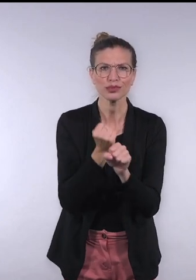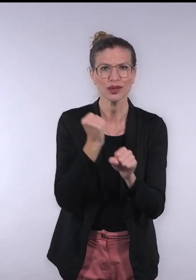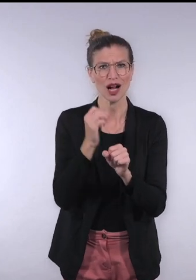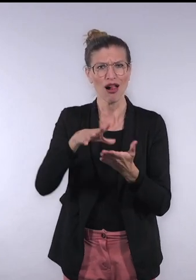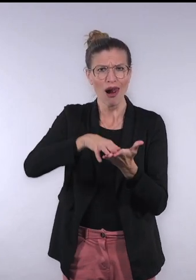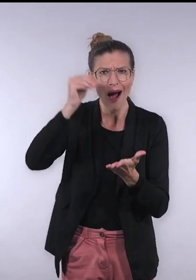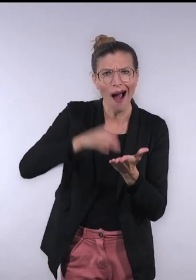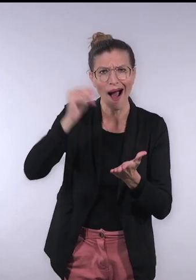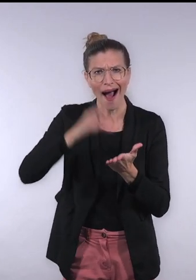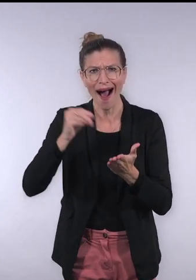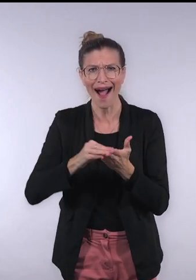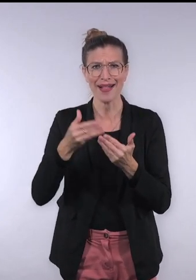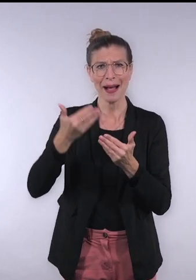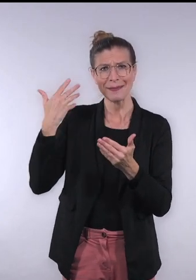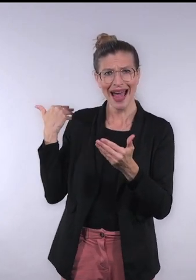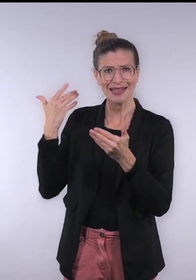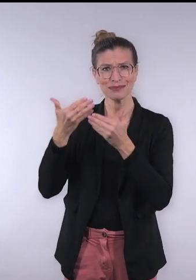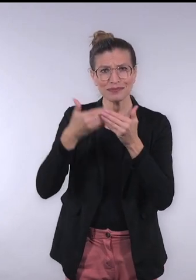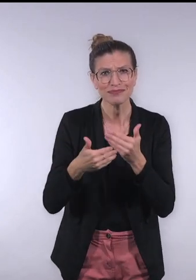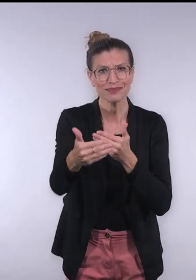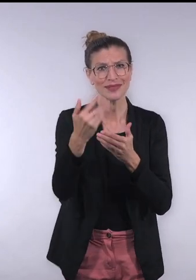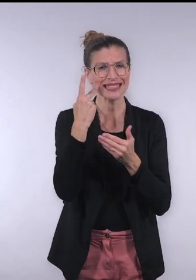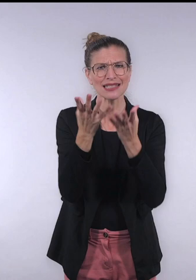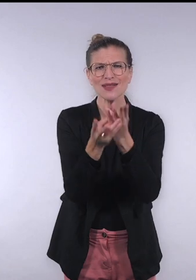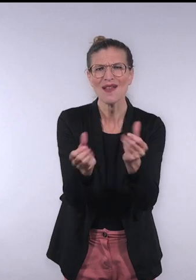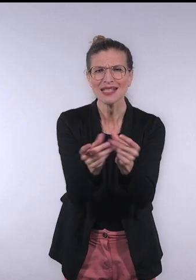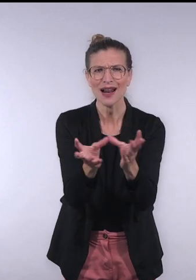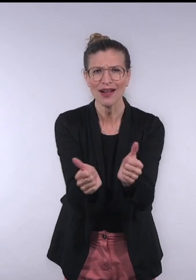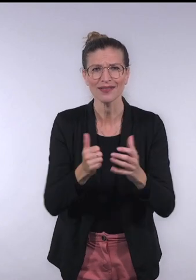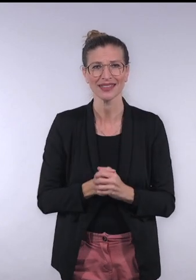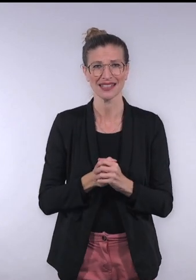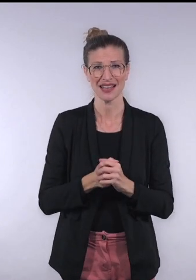What we learned in the past is that we have to develop solutions